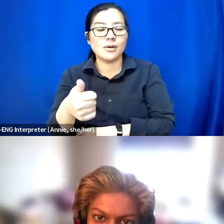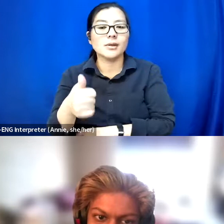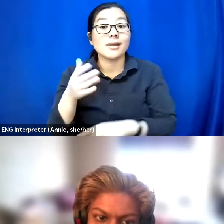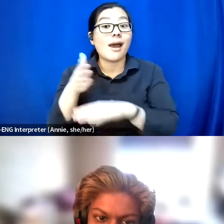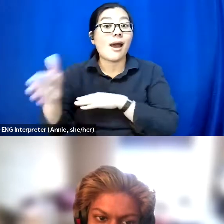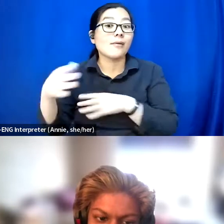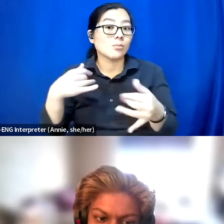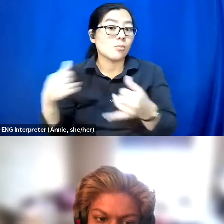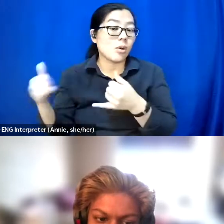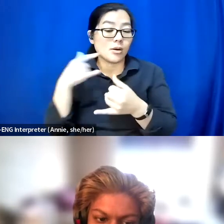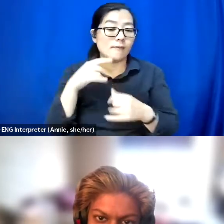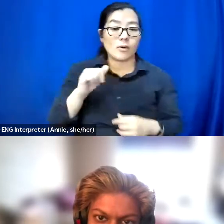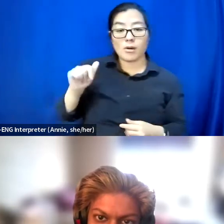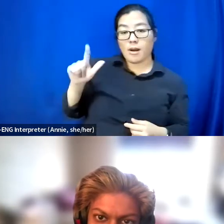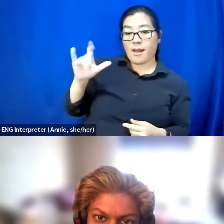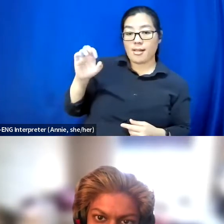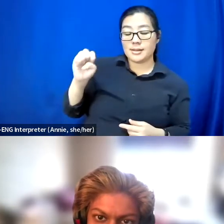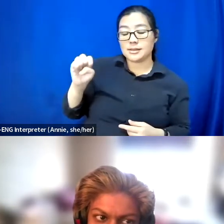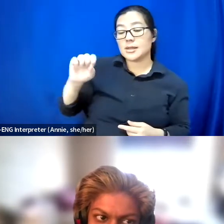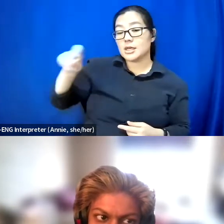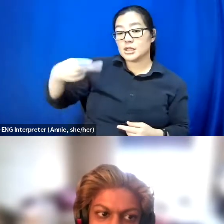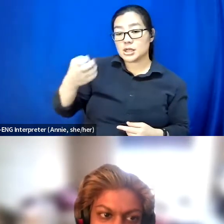for Alice Shepherds kinetic light performance.